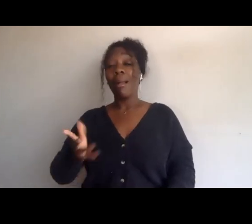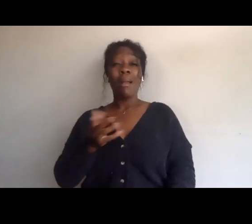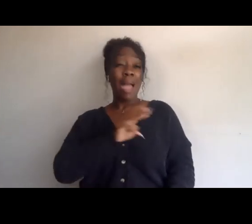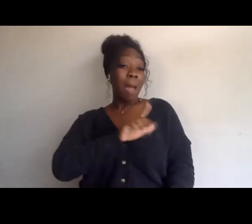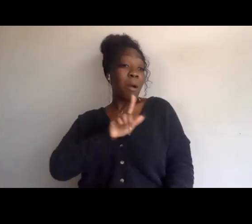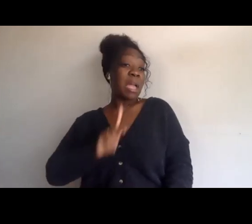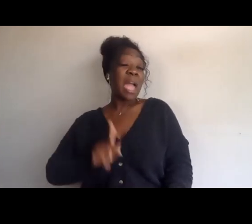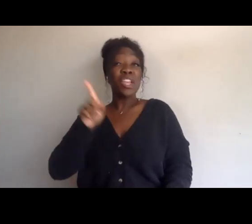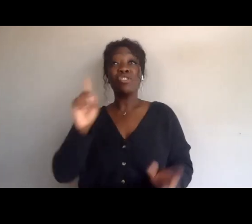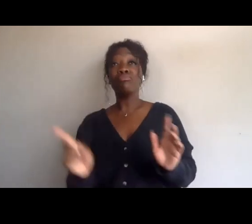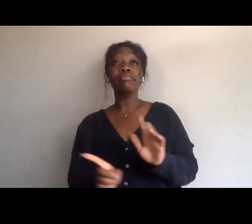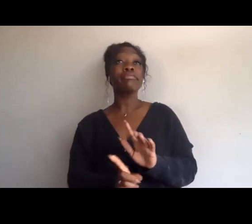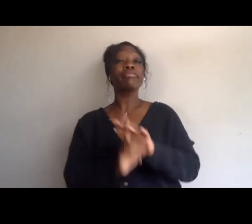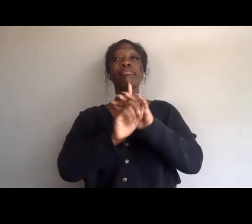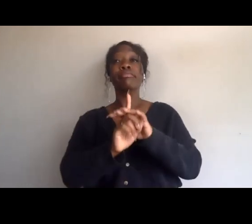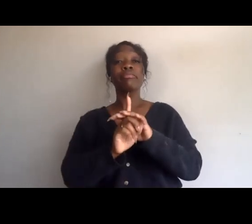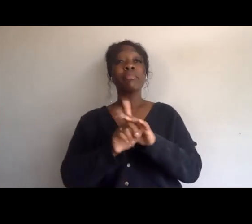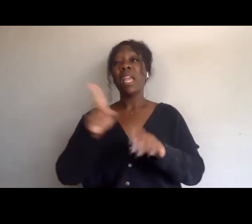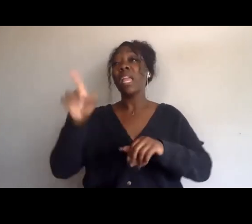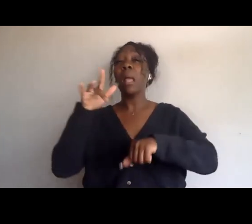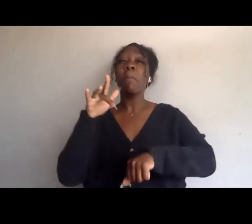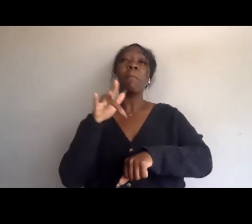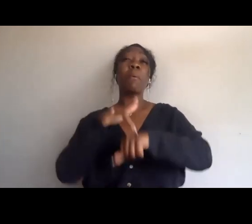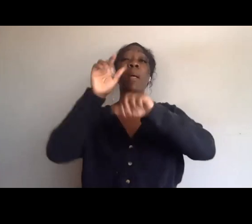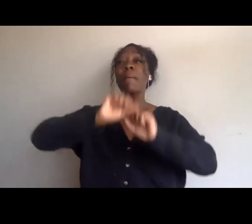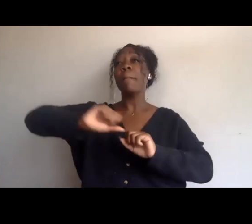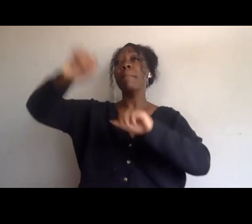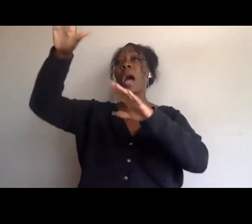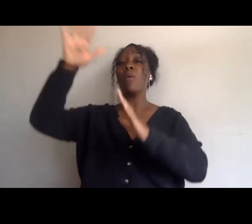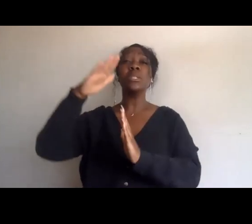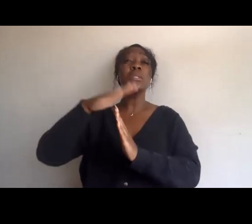he has been to the mountain top and had a dream,